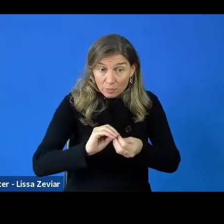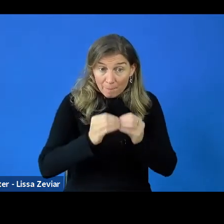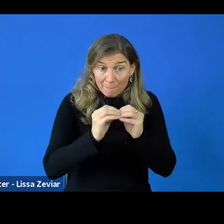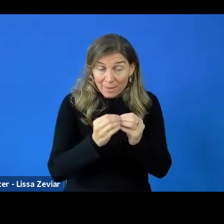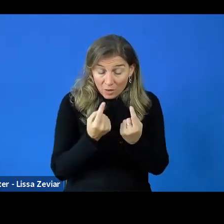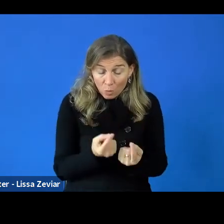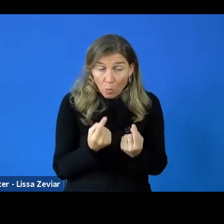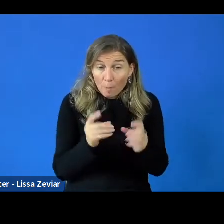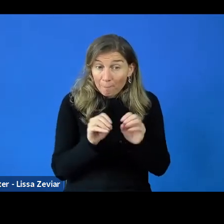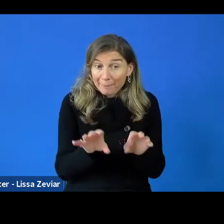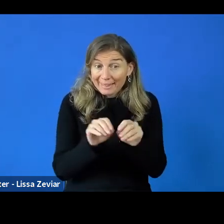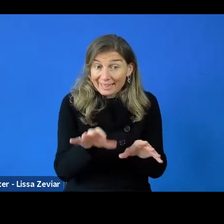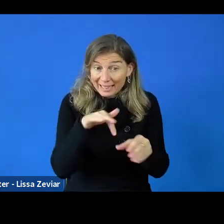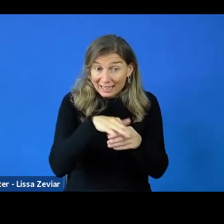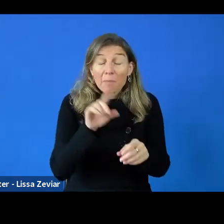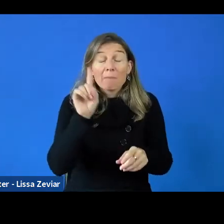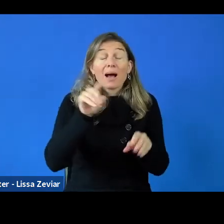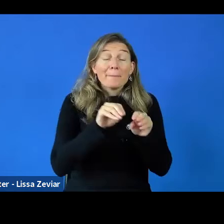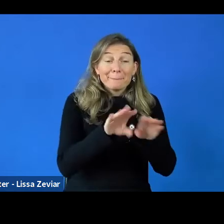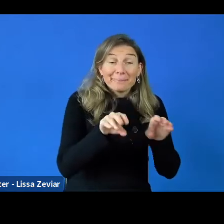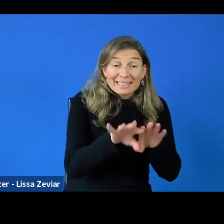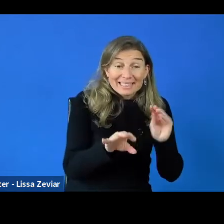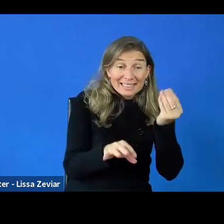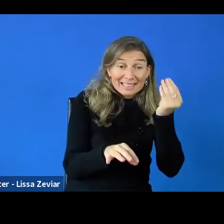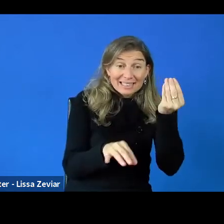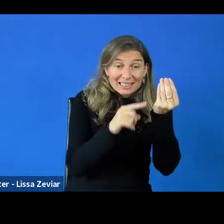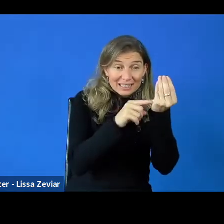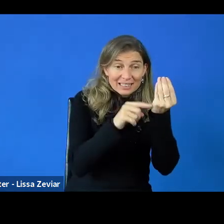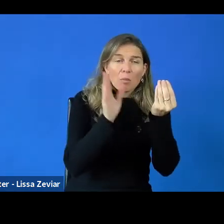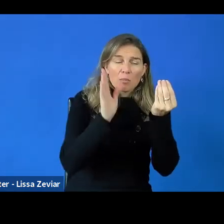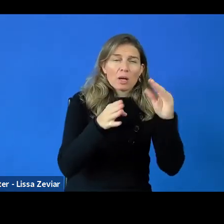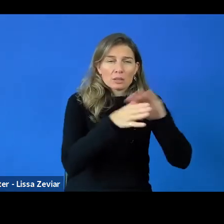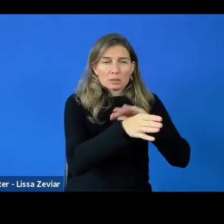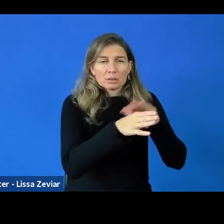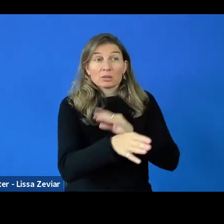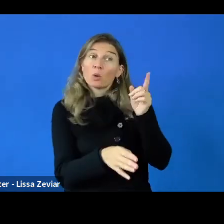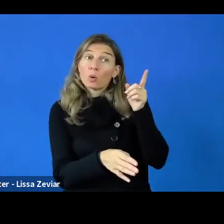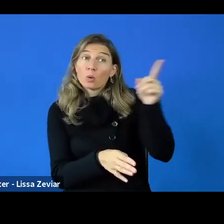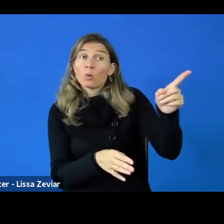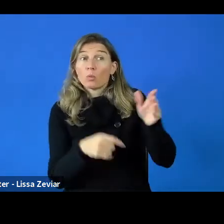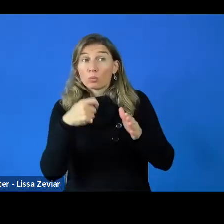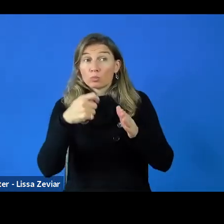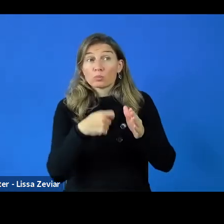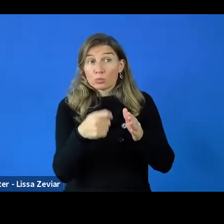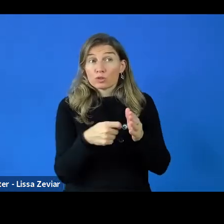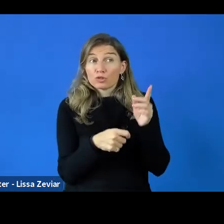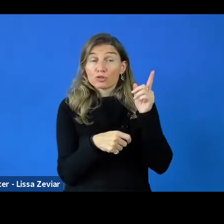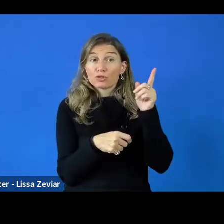This media content has to be accessible. So in this project, for media verse, what we are telling the engineers is